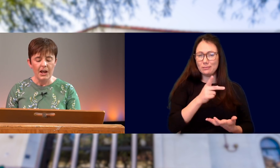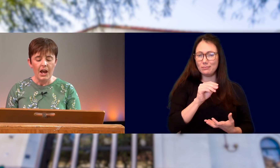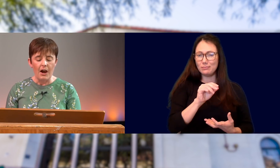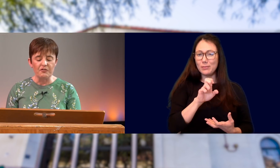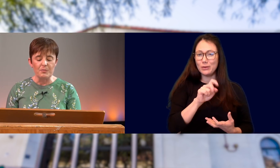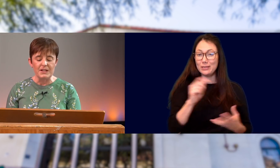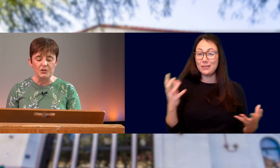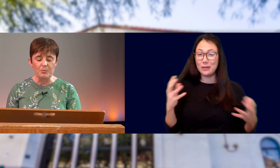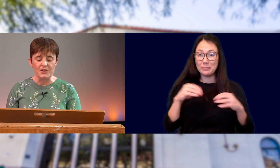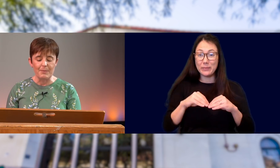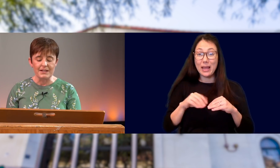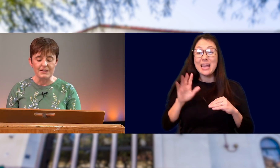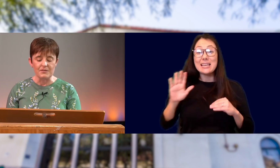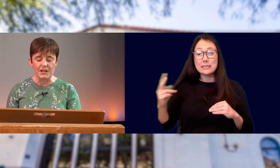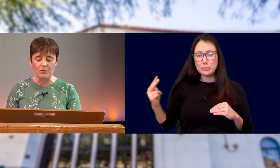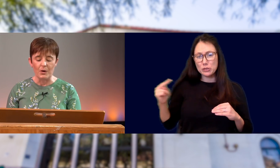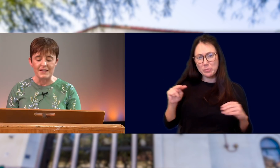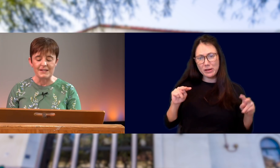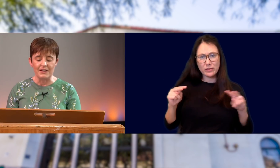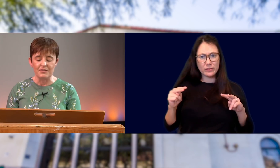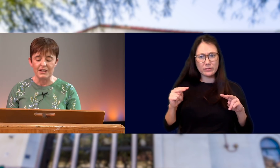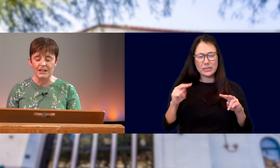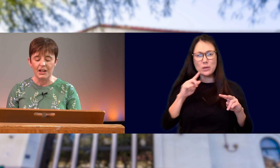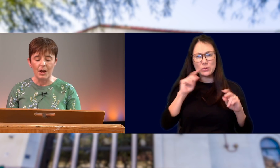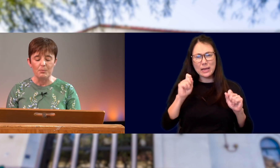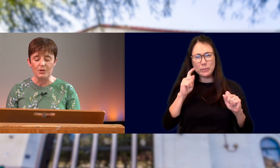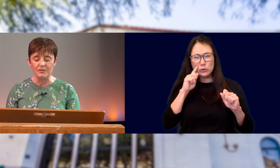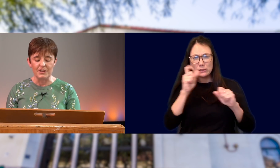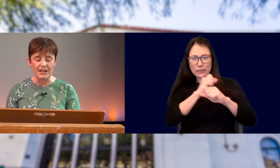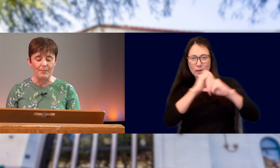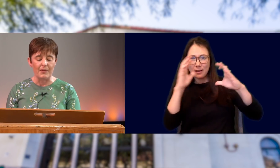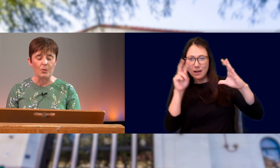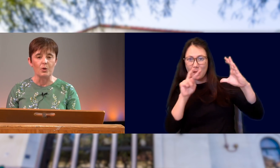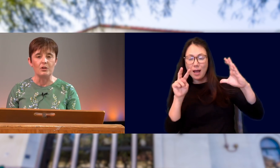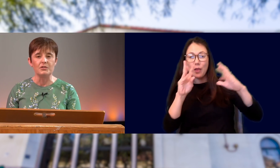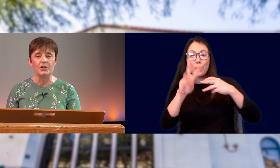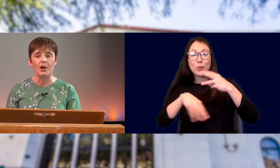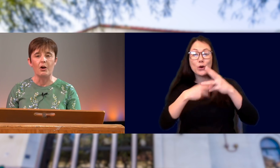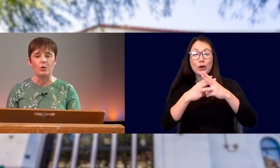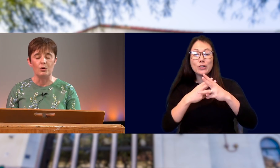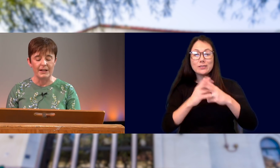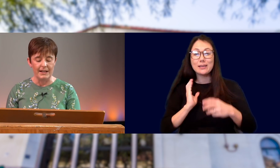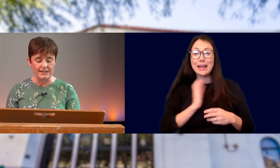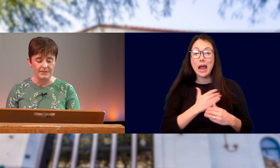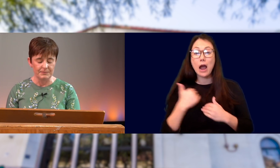AND FROM THOSE TWO PERSPECTIVES HE WROTE INSIGHTFULLY AND BEAUTIFULLY ABOUT THE WORLD AND OUR ROLE IN IT.